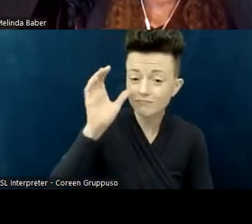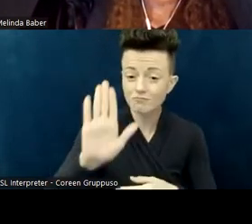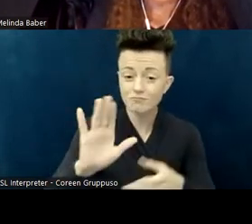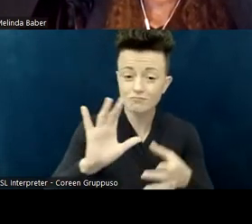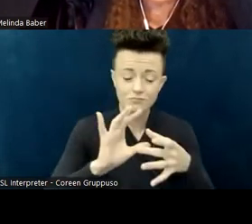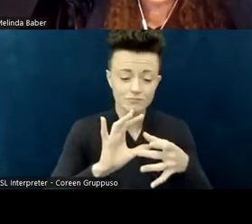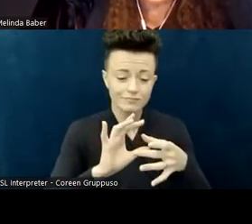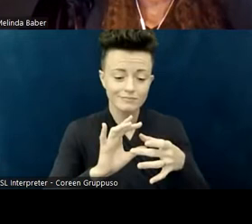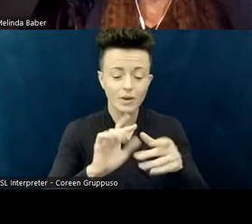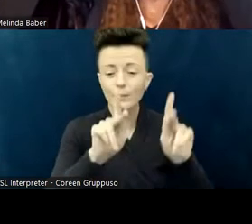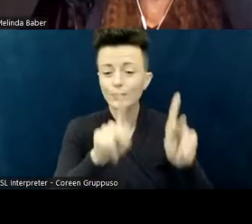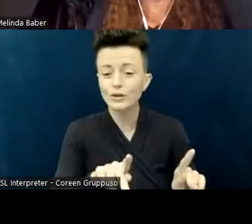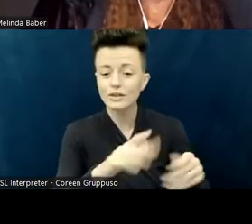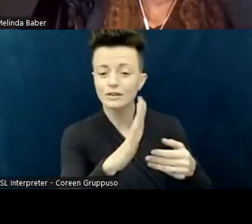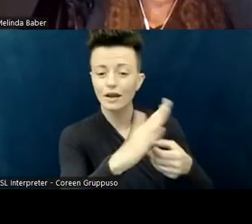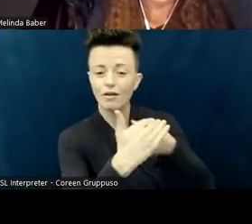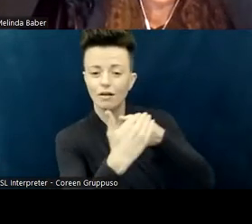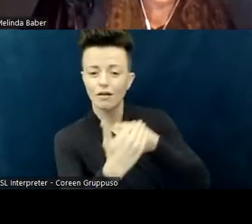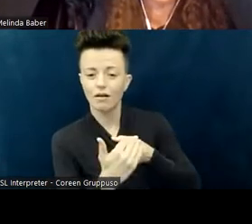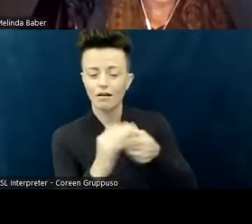but uninformed, or it could be deliberate.